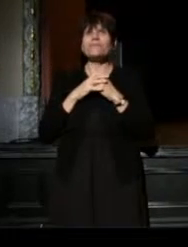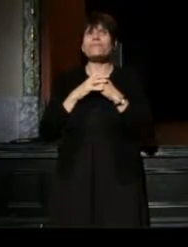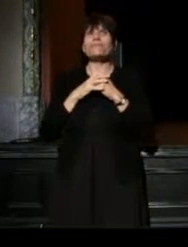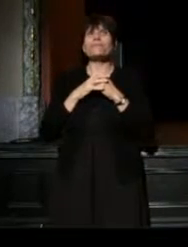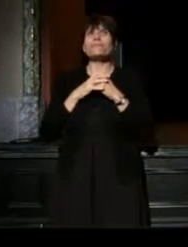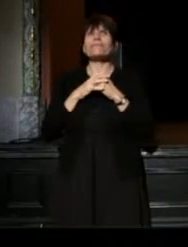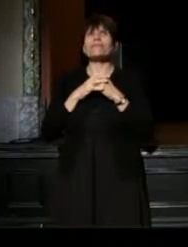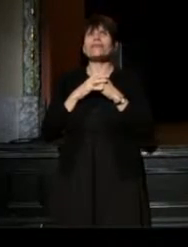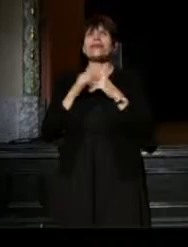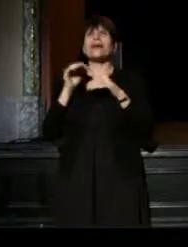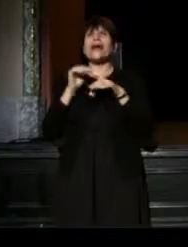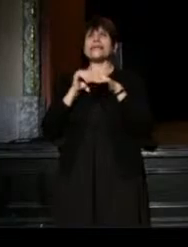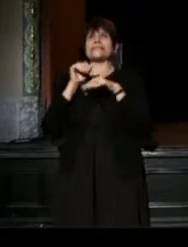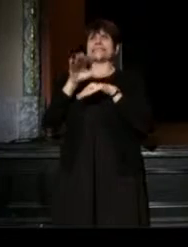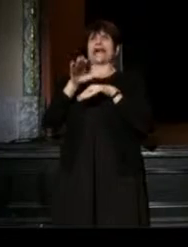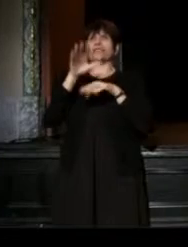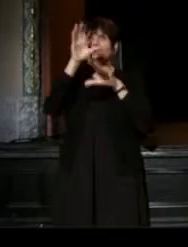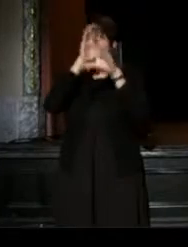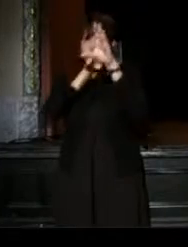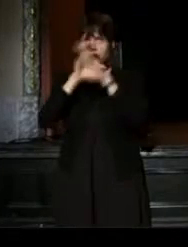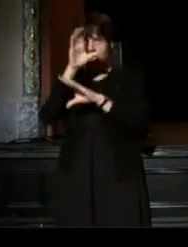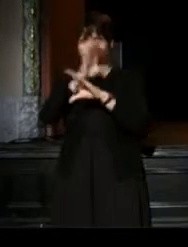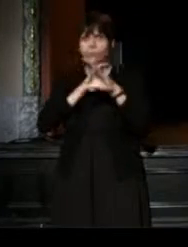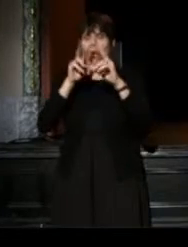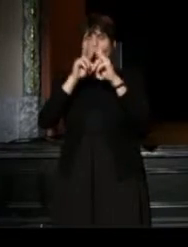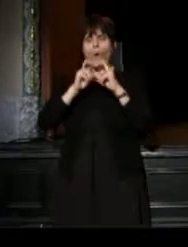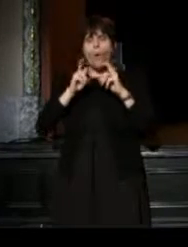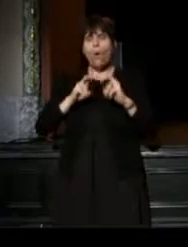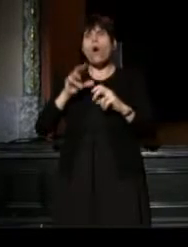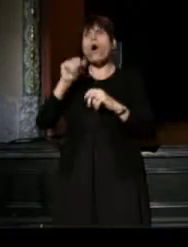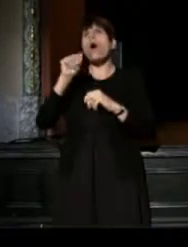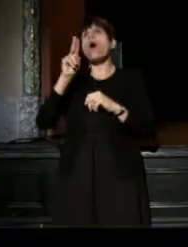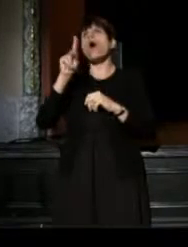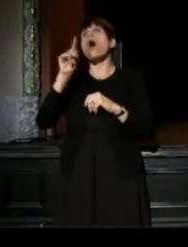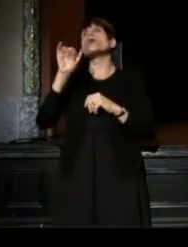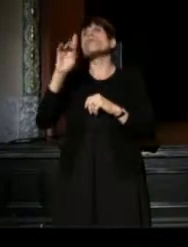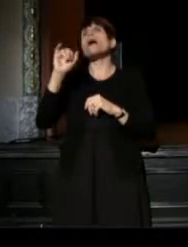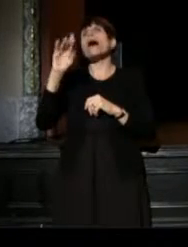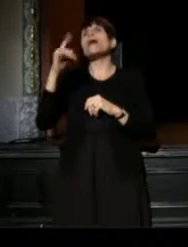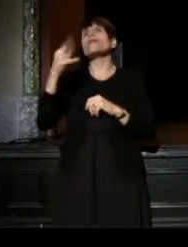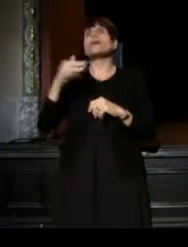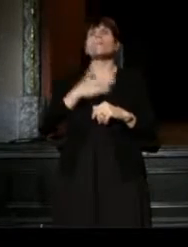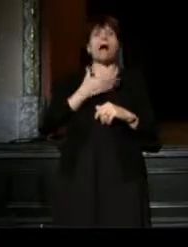I was set to explore the autobiographies, starting with my own life, my own family,